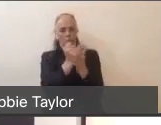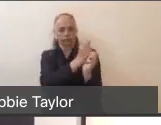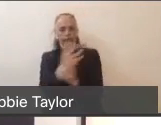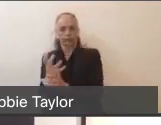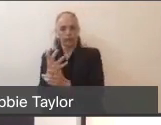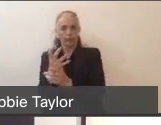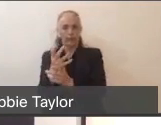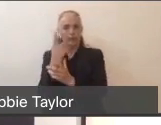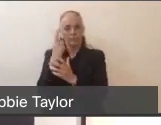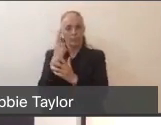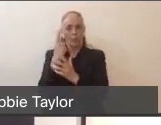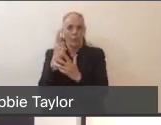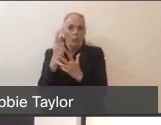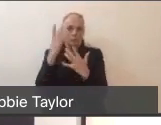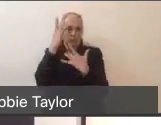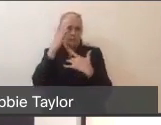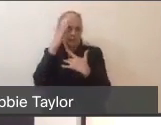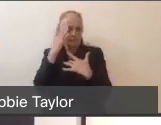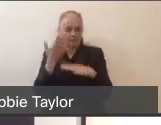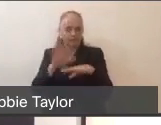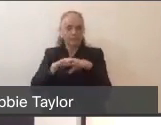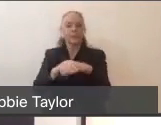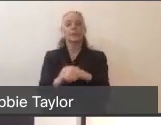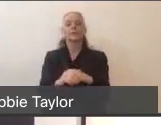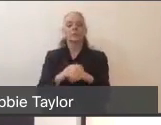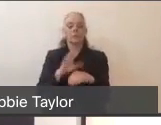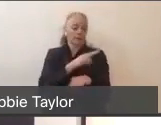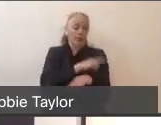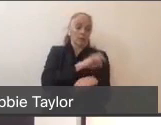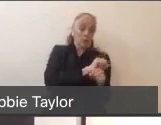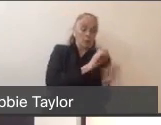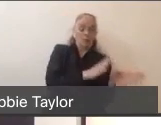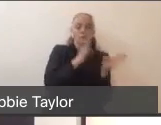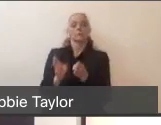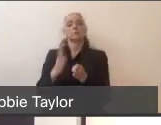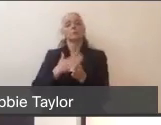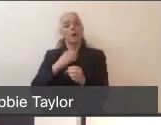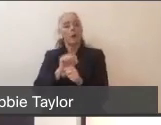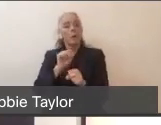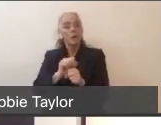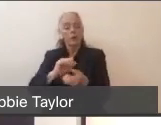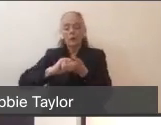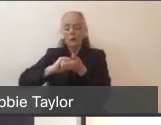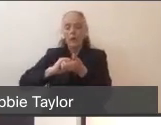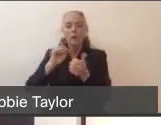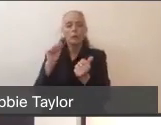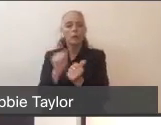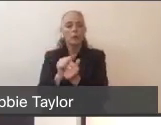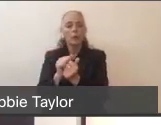So that was the hospitals and then work that I've been involved with and in collaboration with the coms center and dispatch,